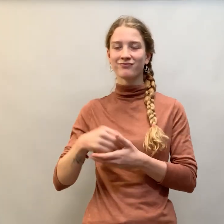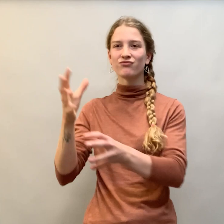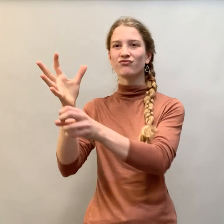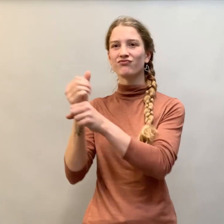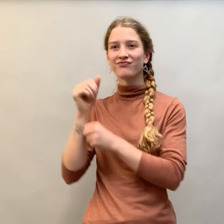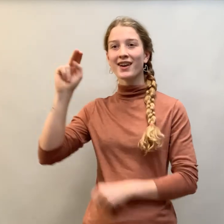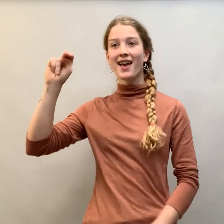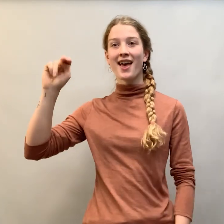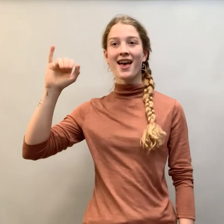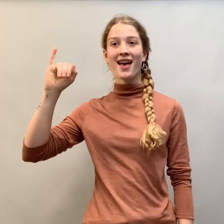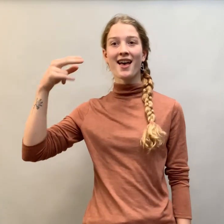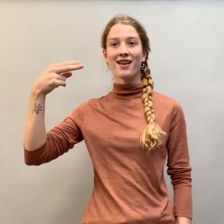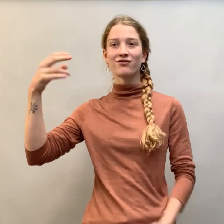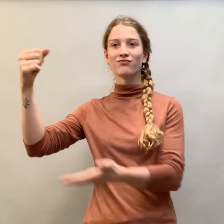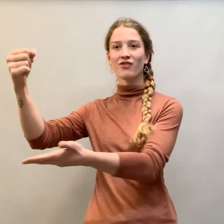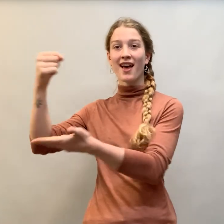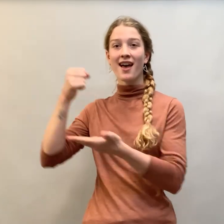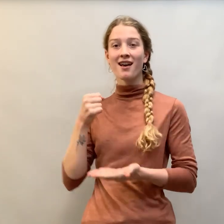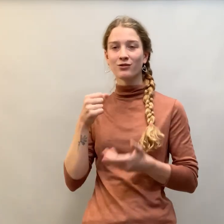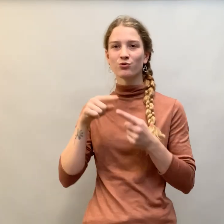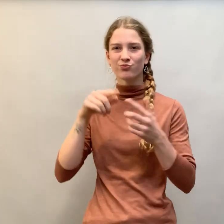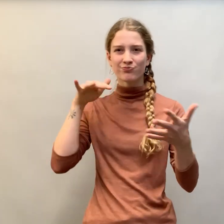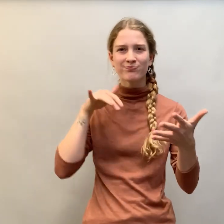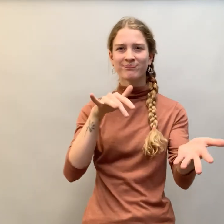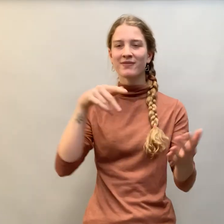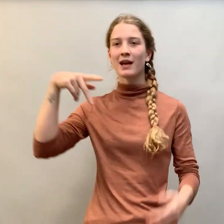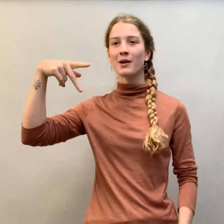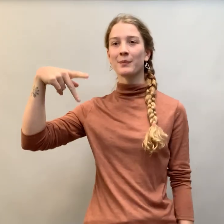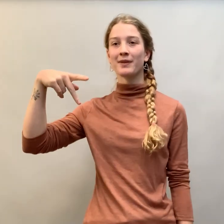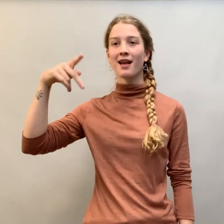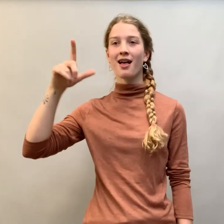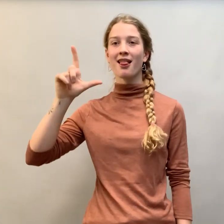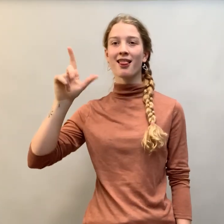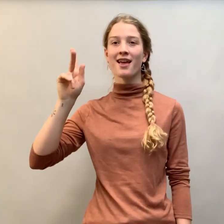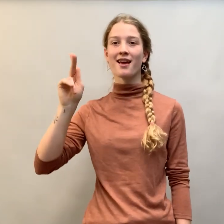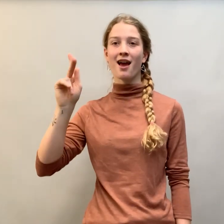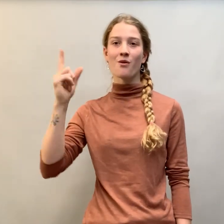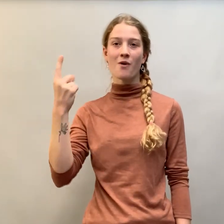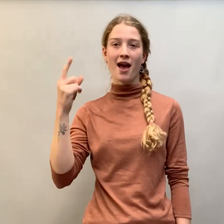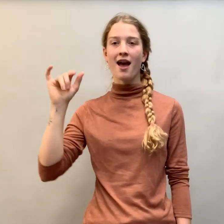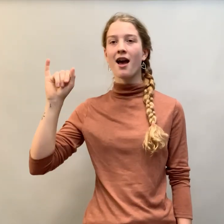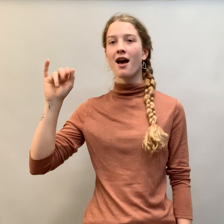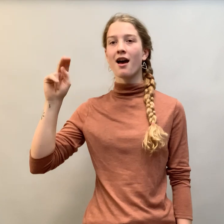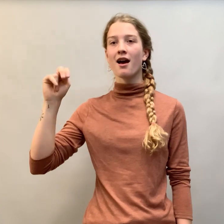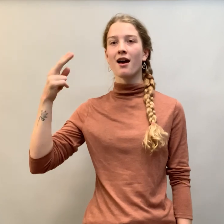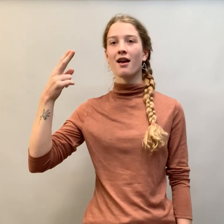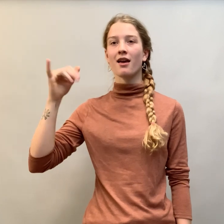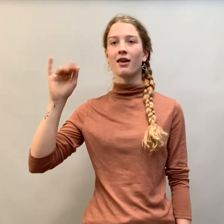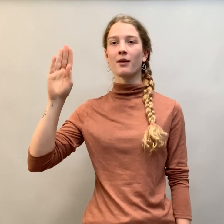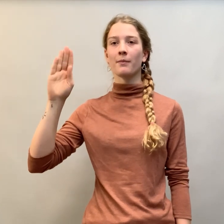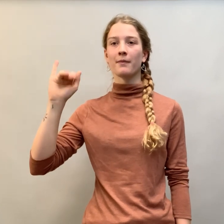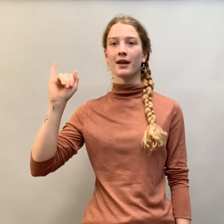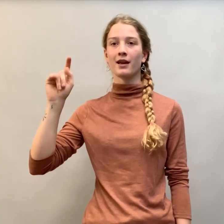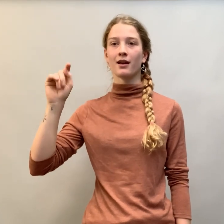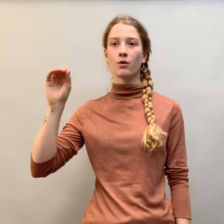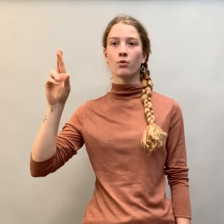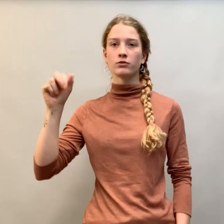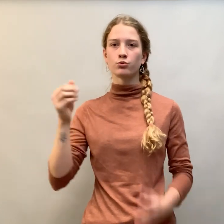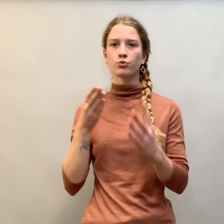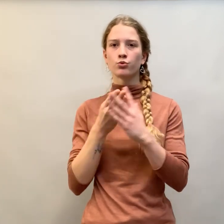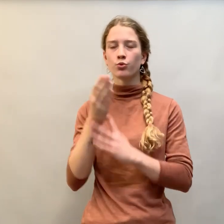received an NIH grant to study PLK1 inhibitors through